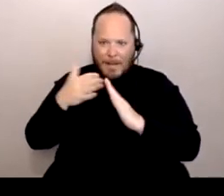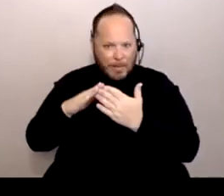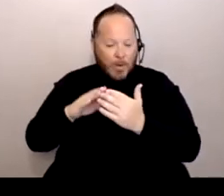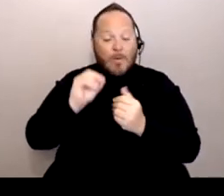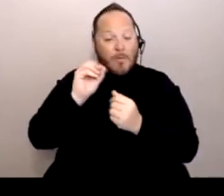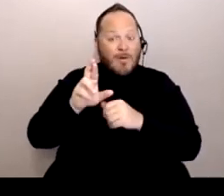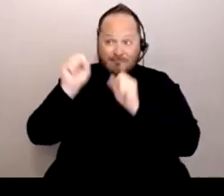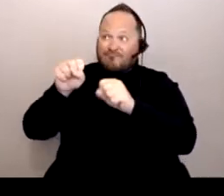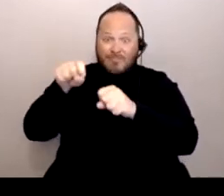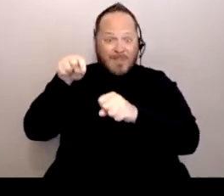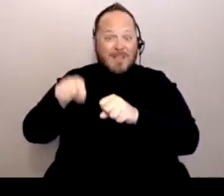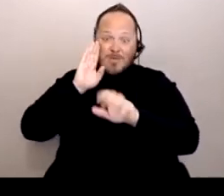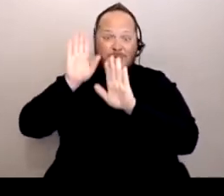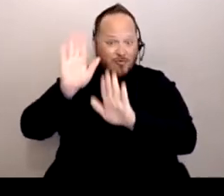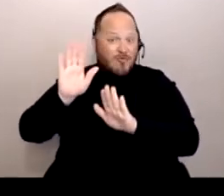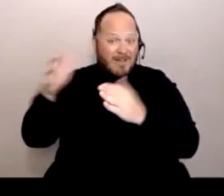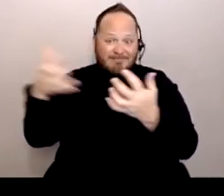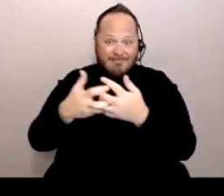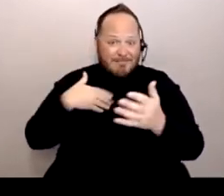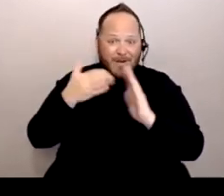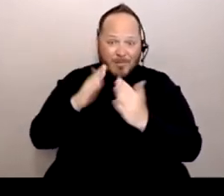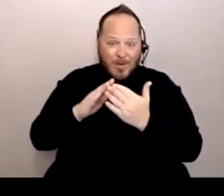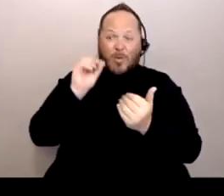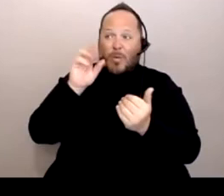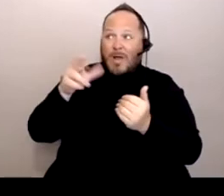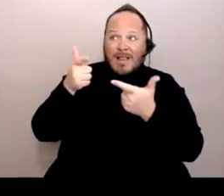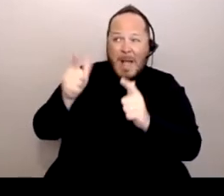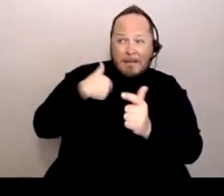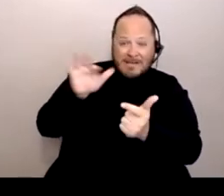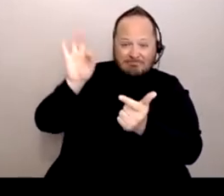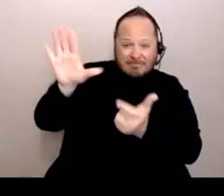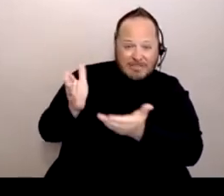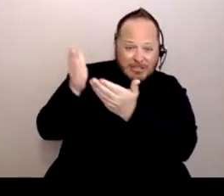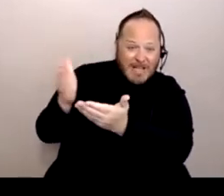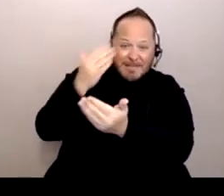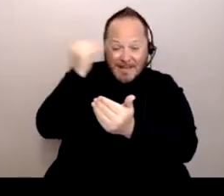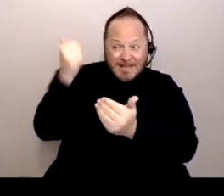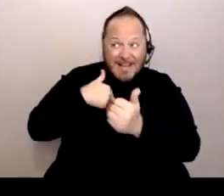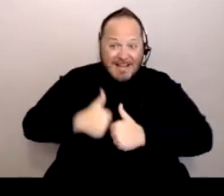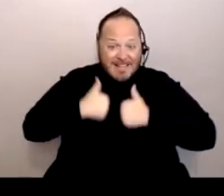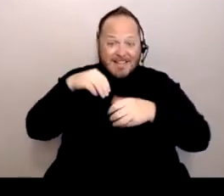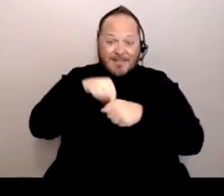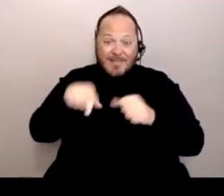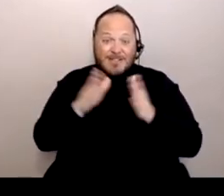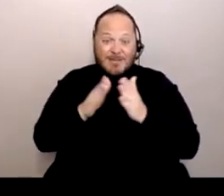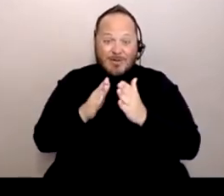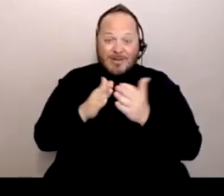or, "Let me suggest this because I live in this community and I know what this is and this is who I am and how I identify.